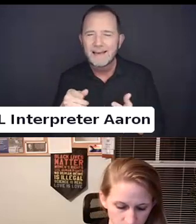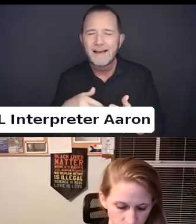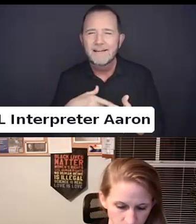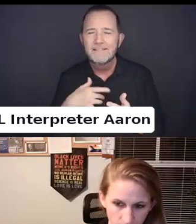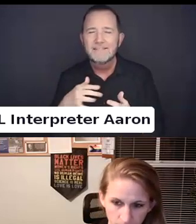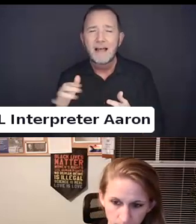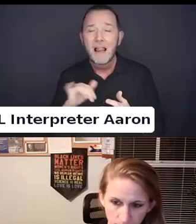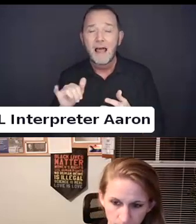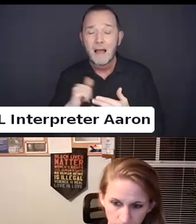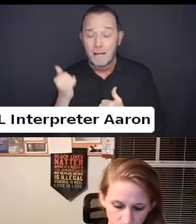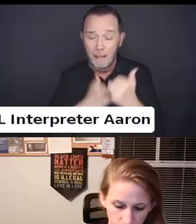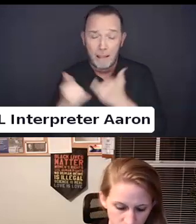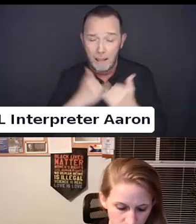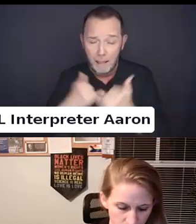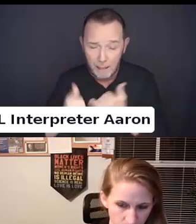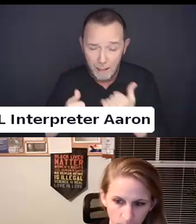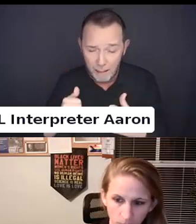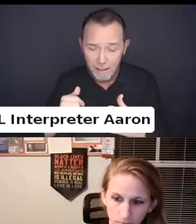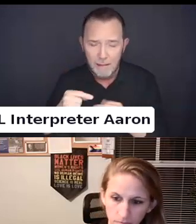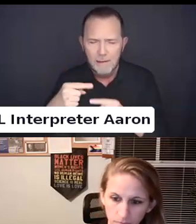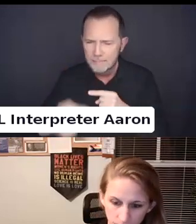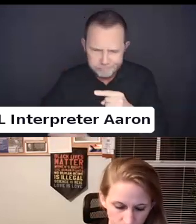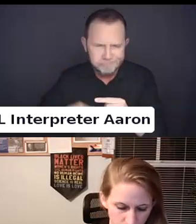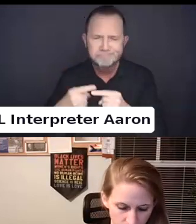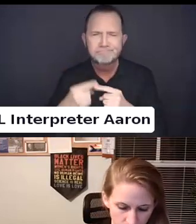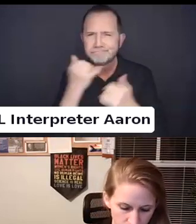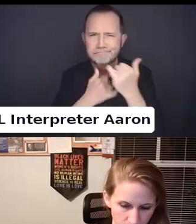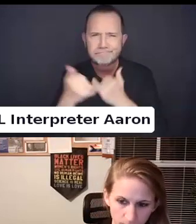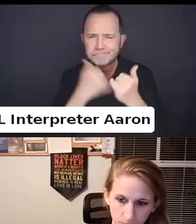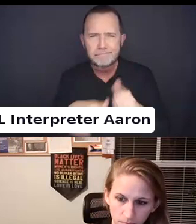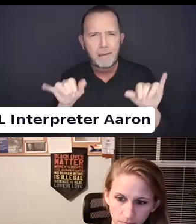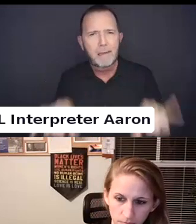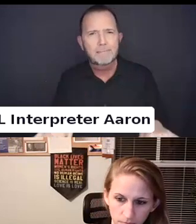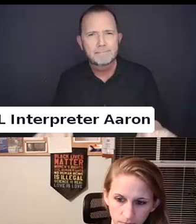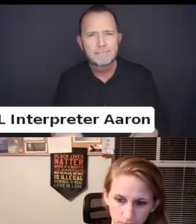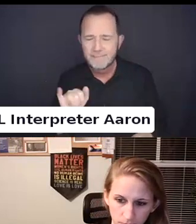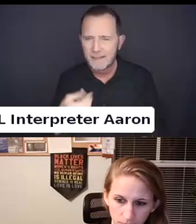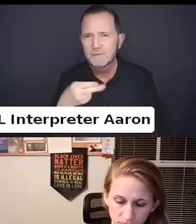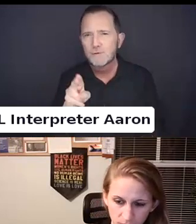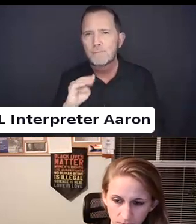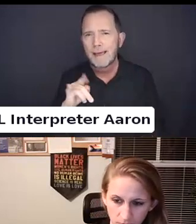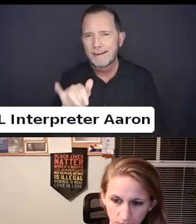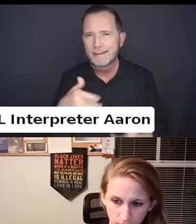Humanity makes the same mistakes usually.